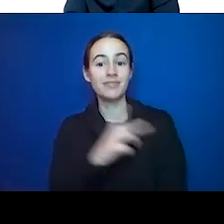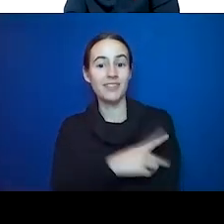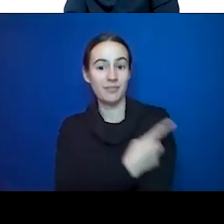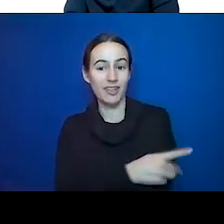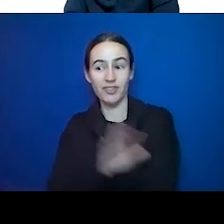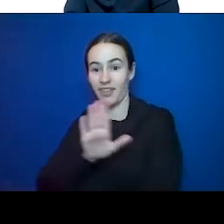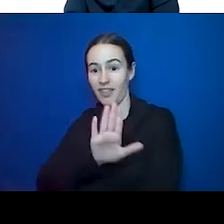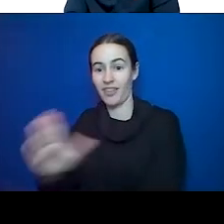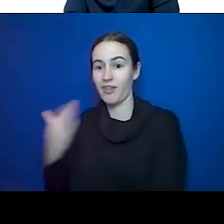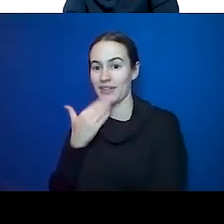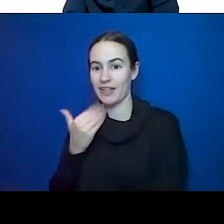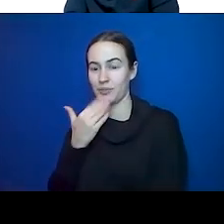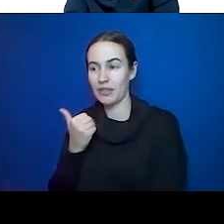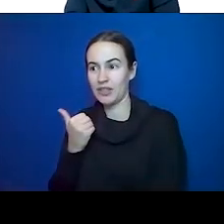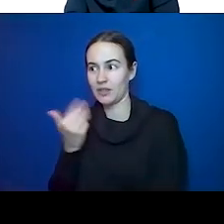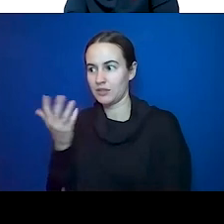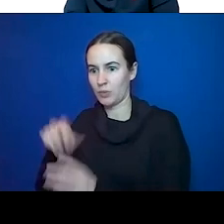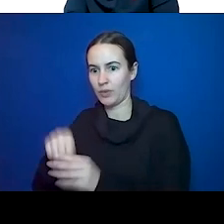in two weeks we are pulling off the medicine. I am not a